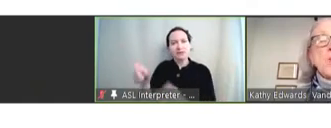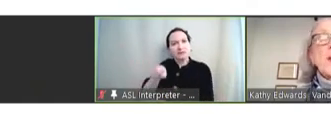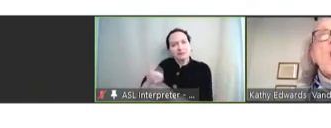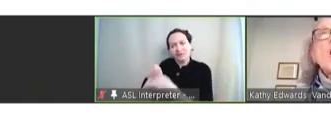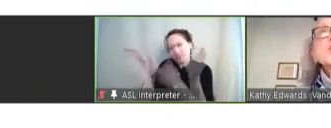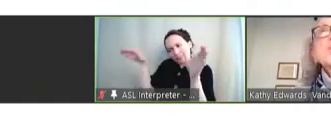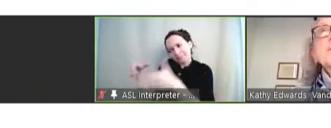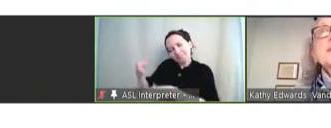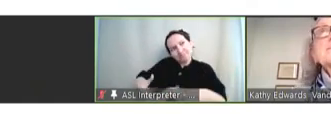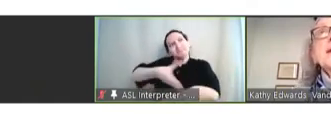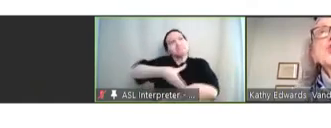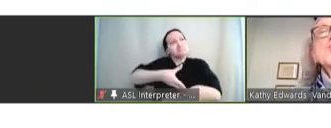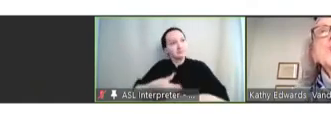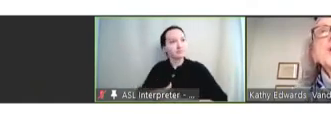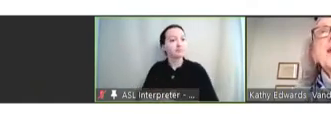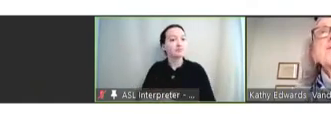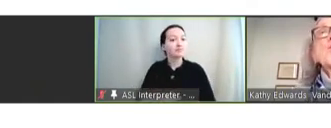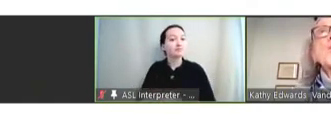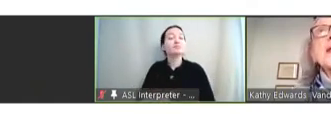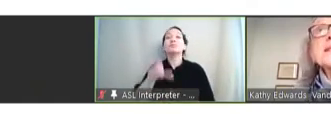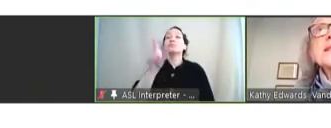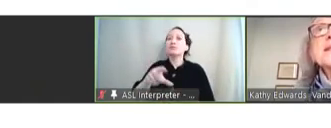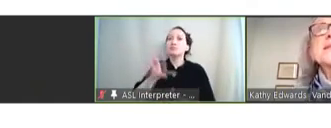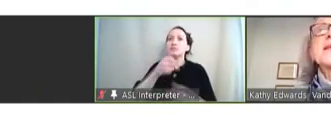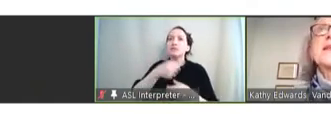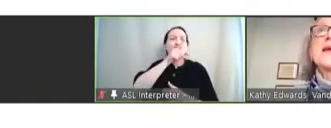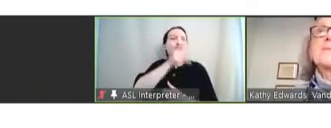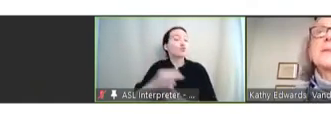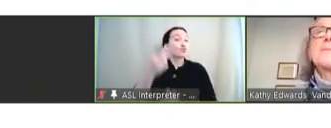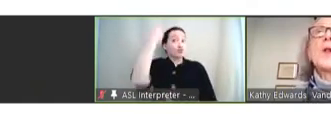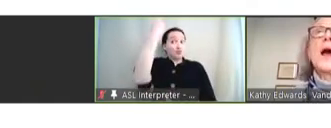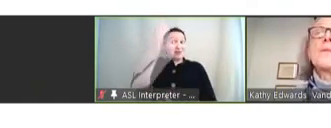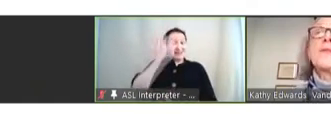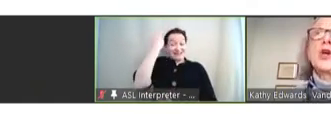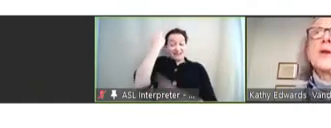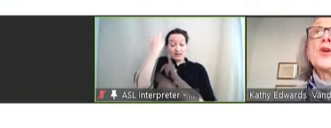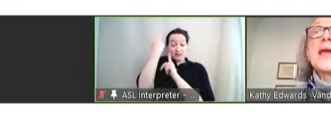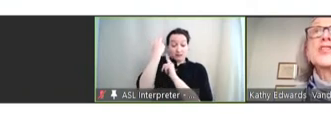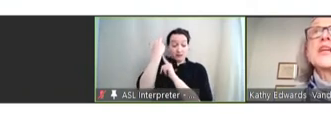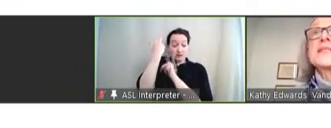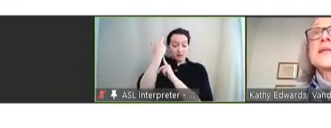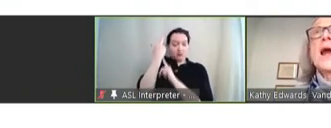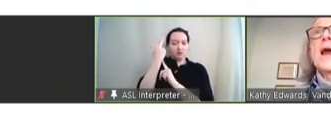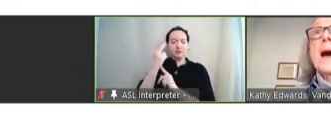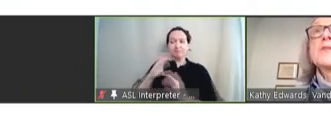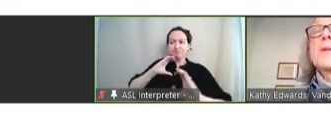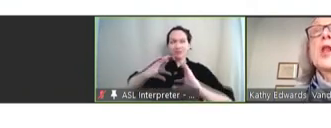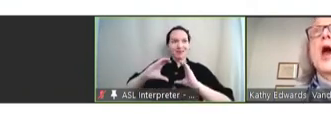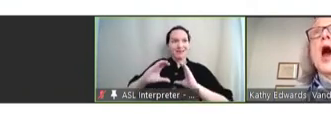We also must make sure that the reasons that people -- that communication is not optimal